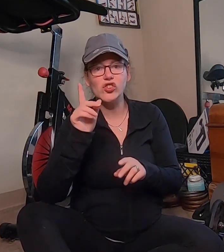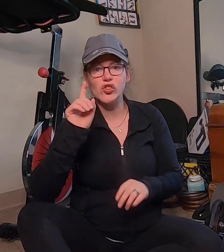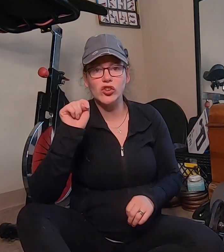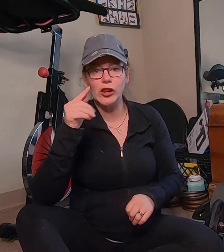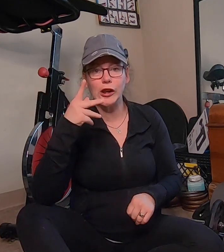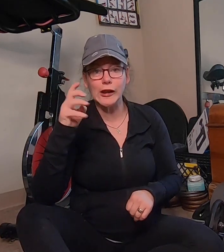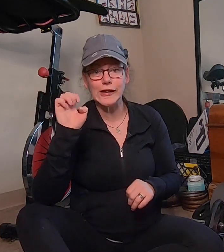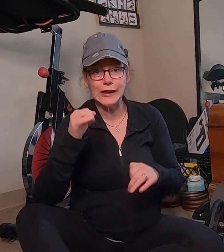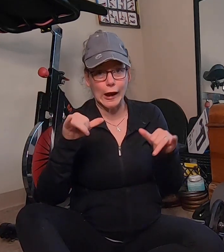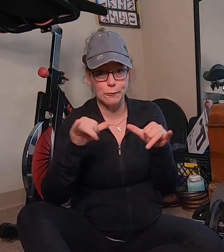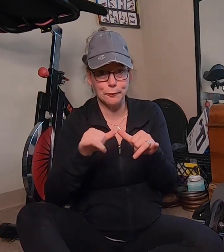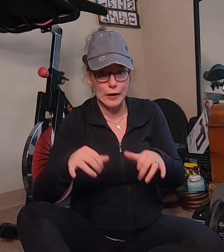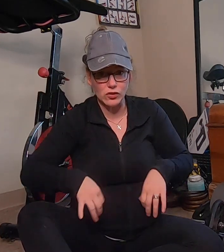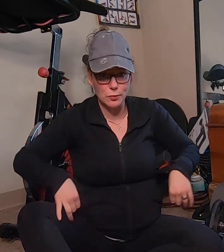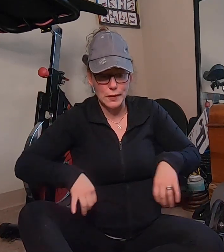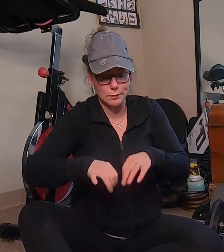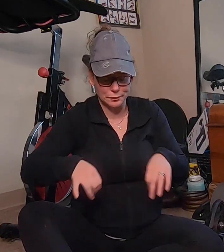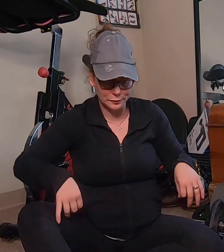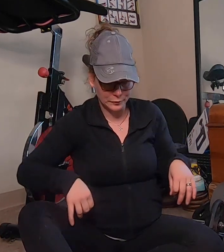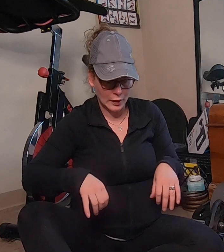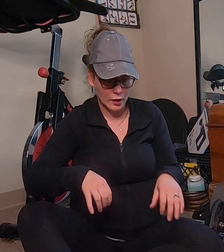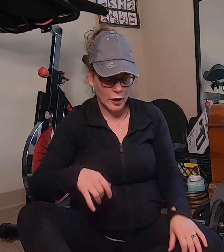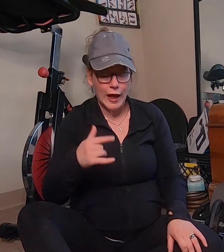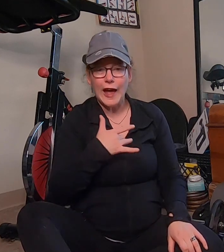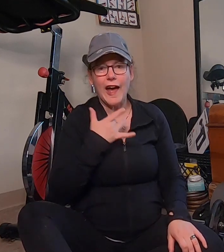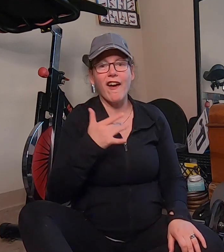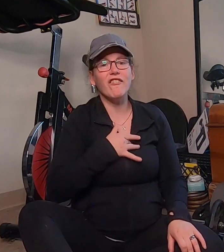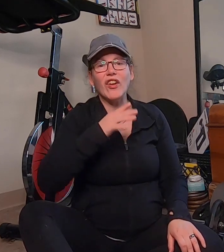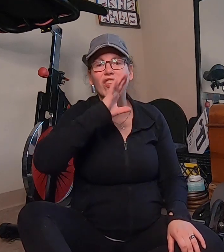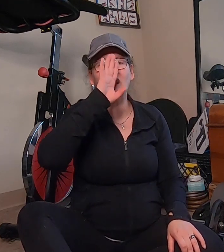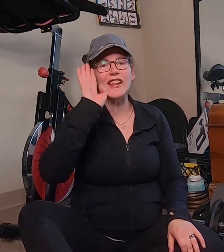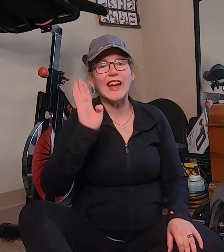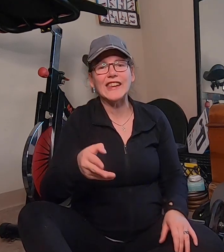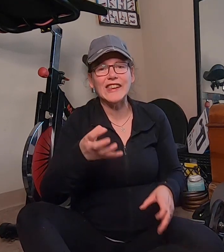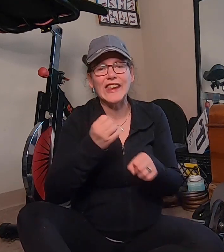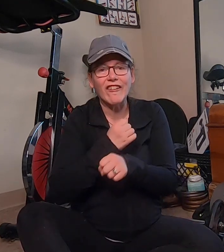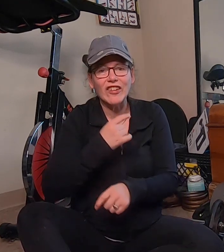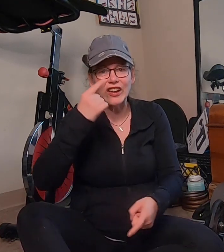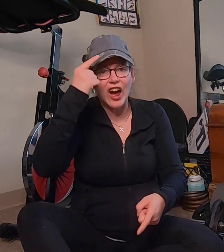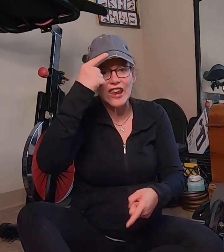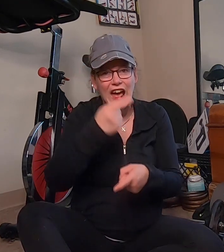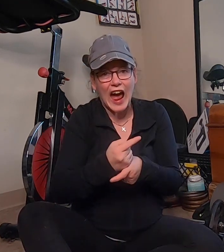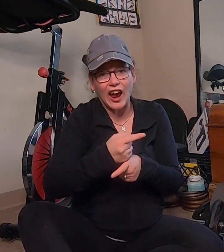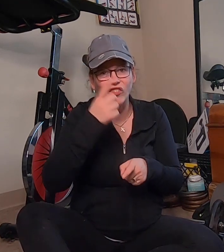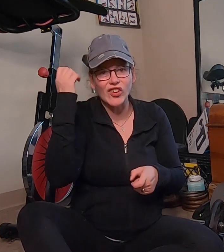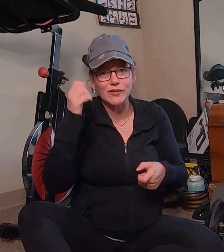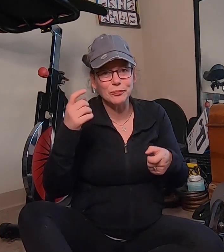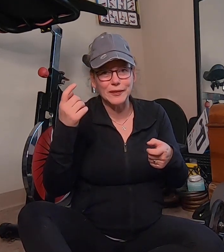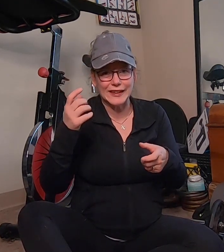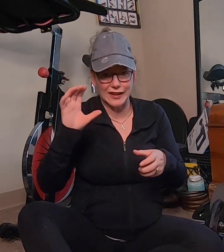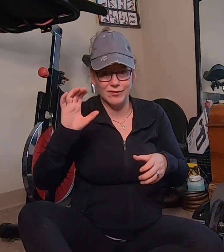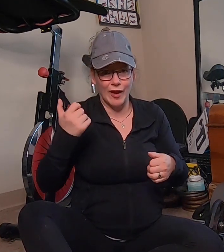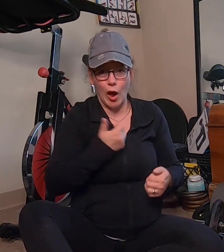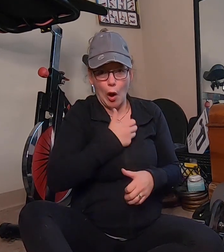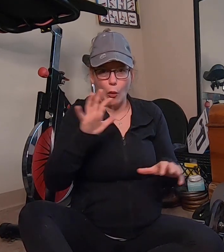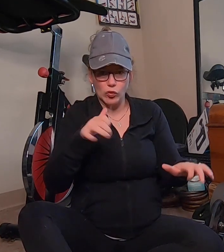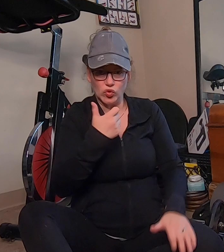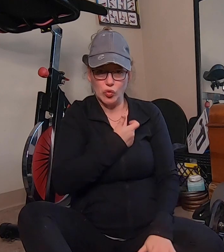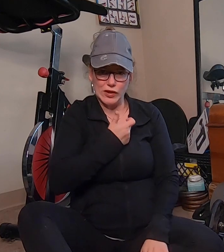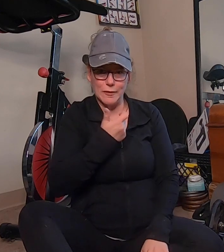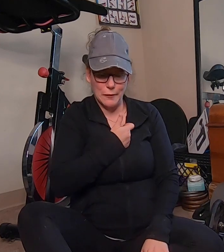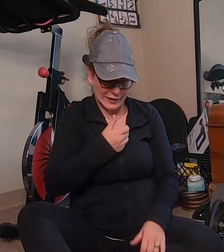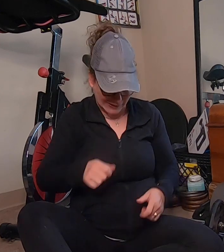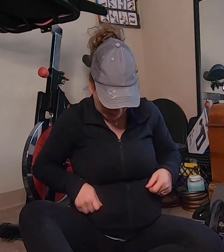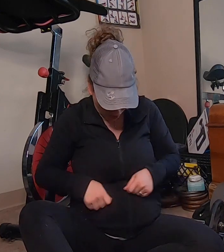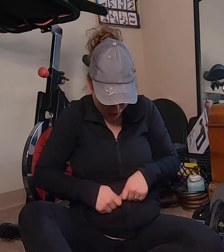used to take measurements I felt like I've never got accurate reading because of doing it myself